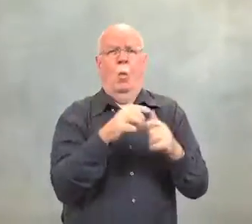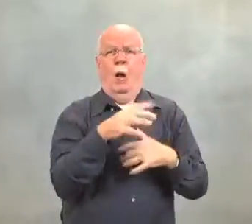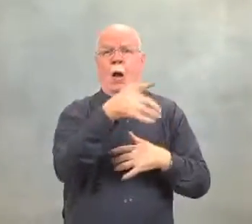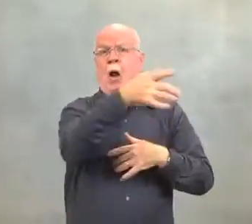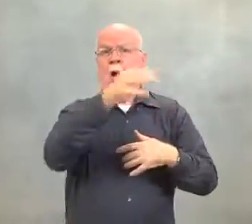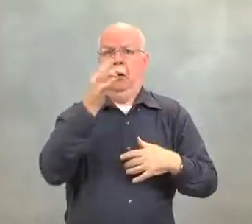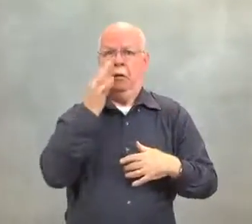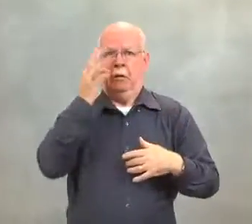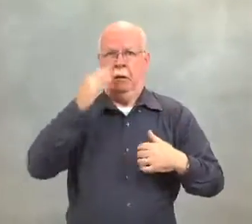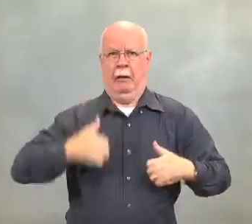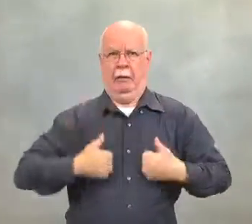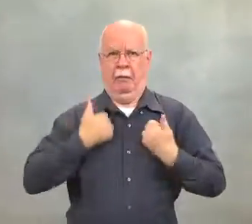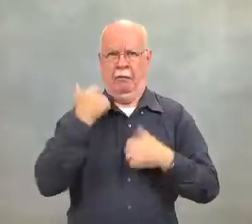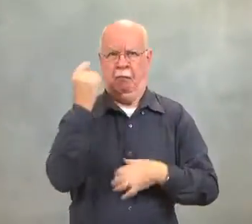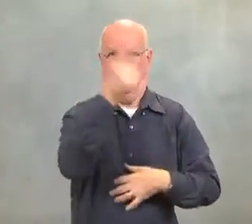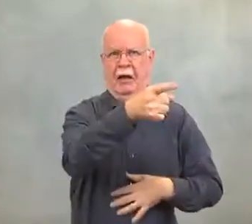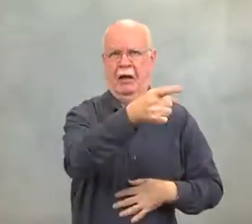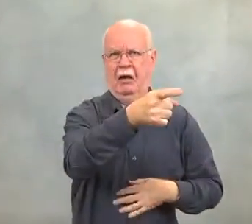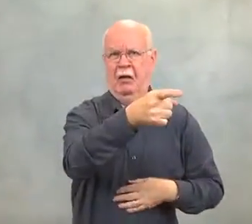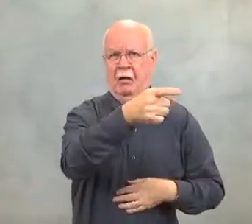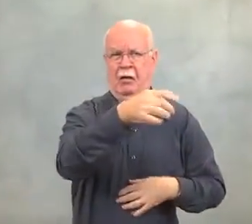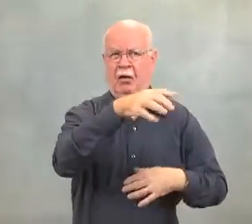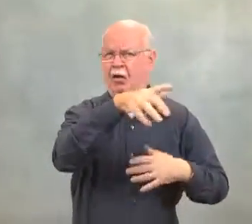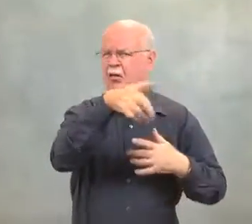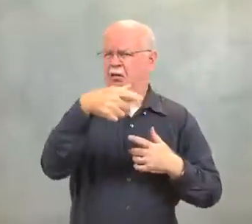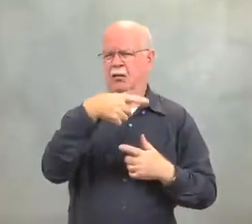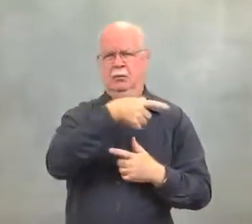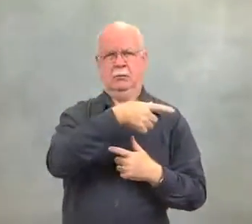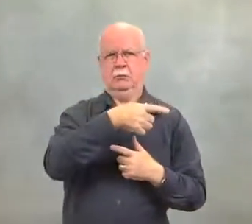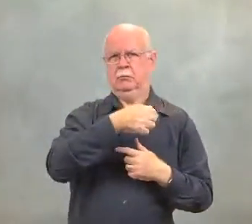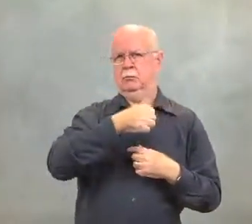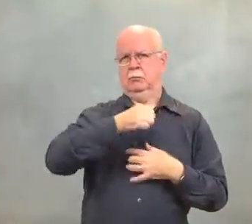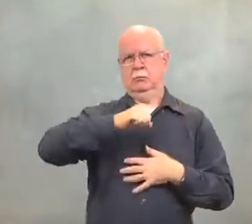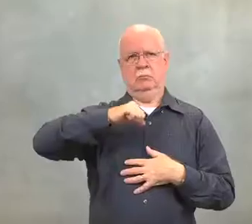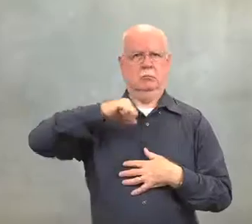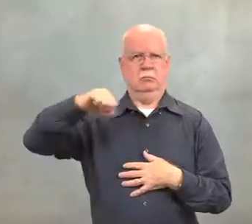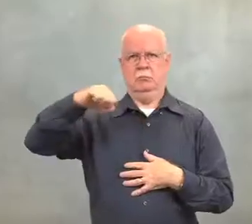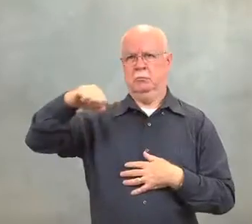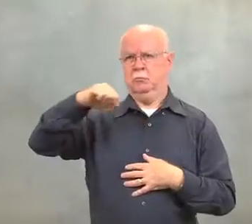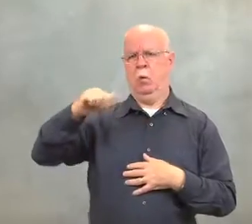It was occupied by Native Americans.